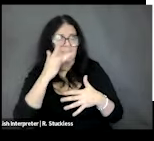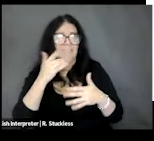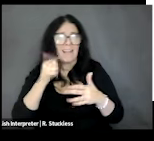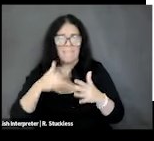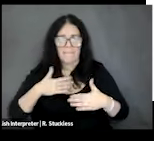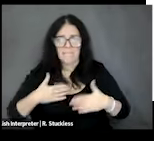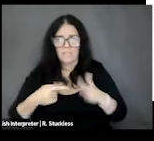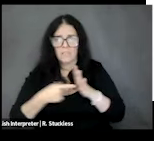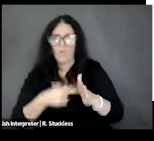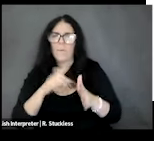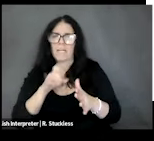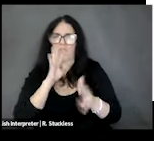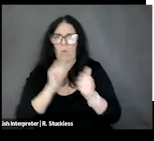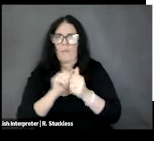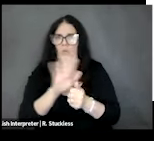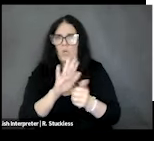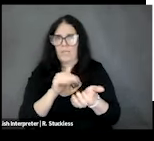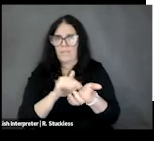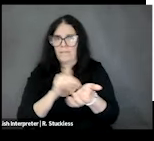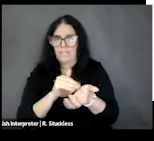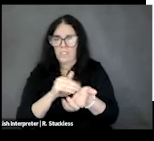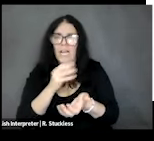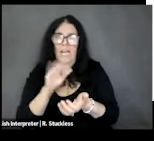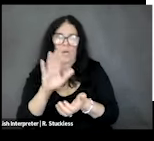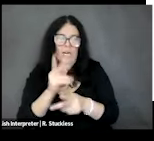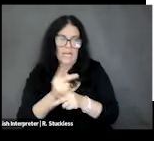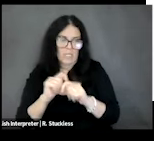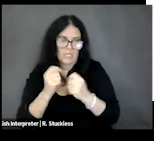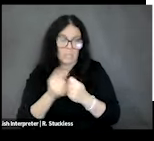Once the cause of those symptoms or the etiology of those symptoms are determined,